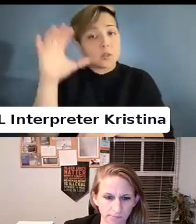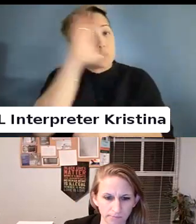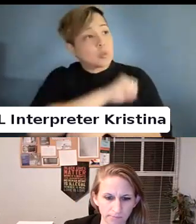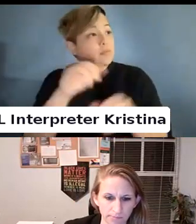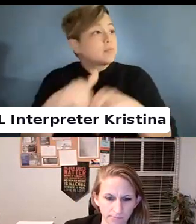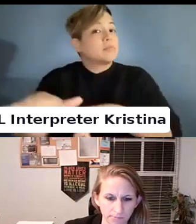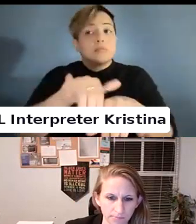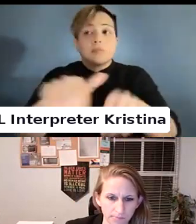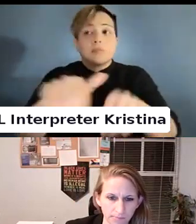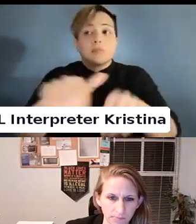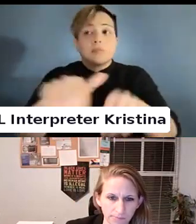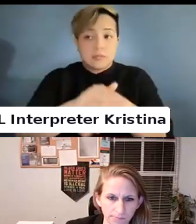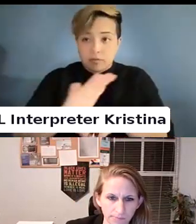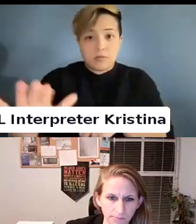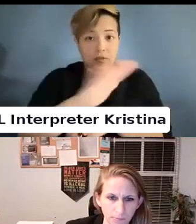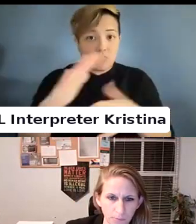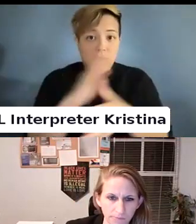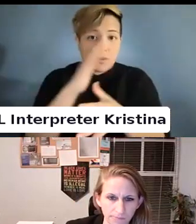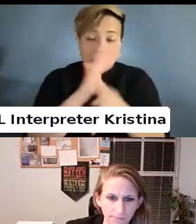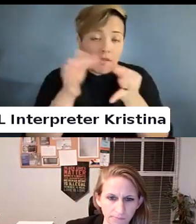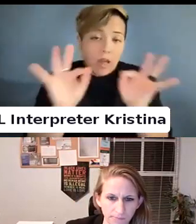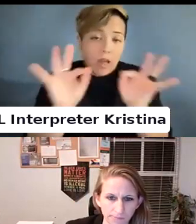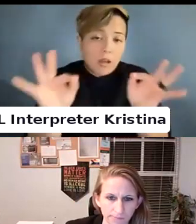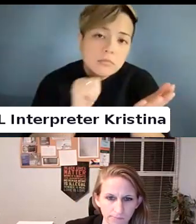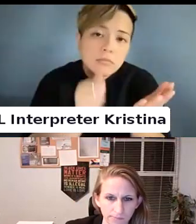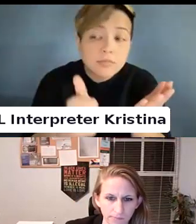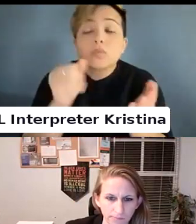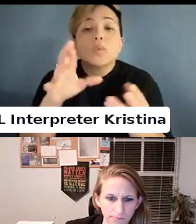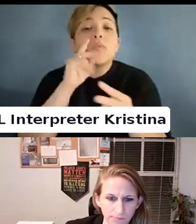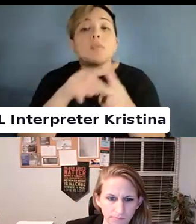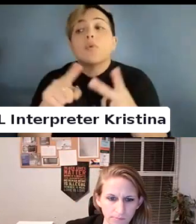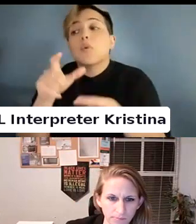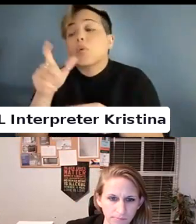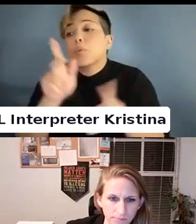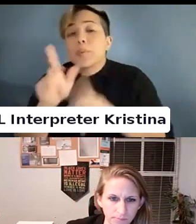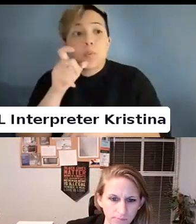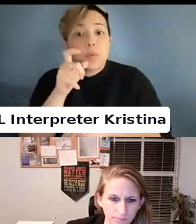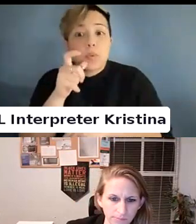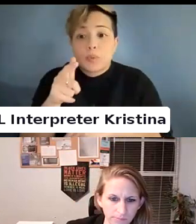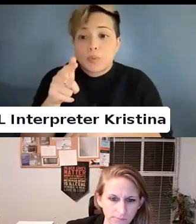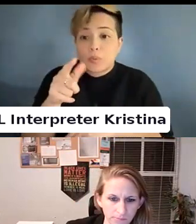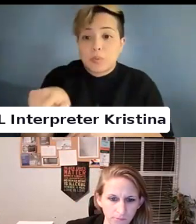You know. Their primary language or for individuals to whom there are certain practices that would